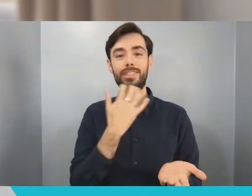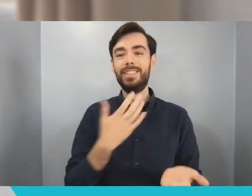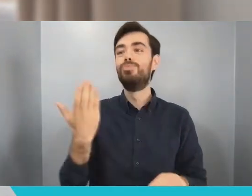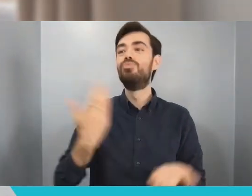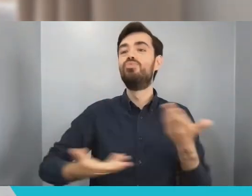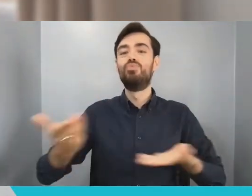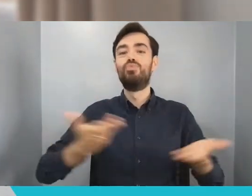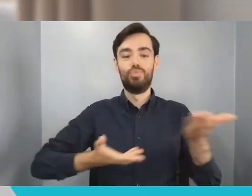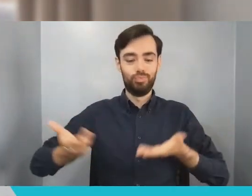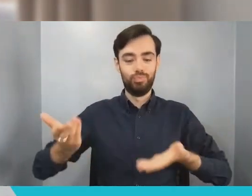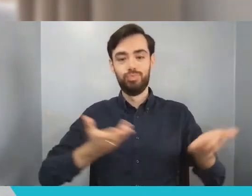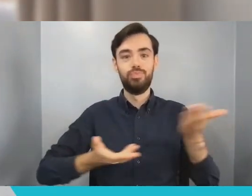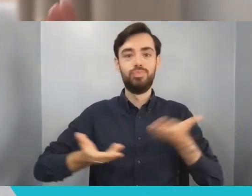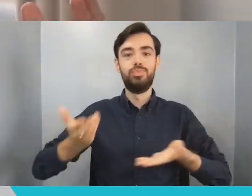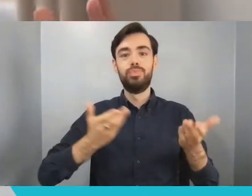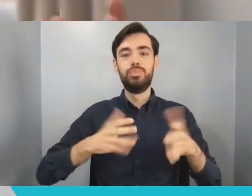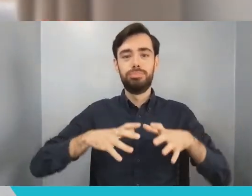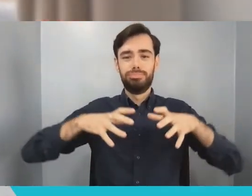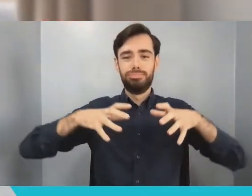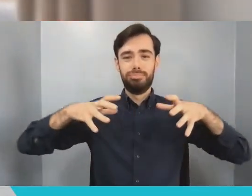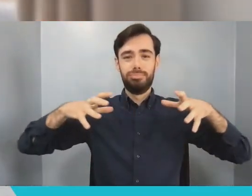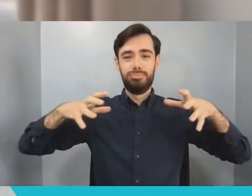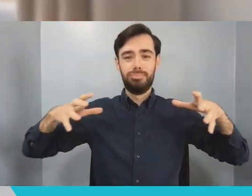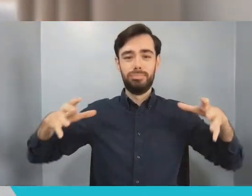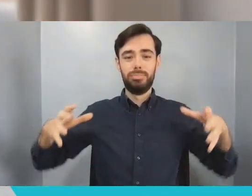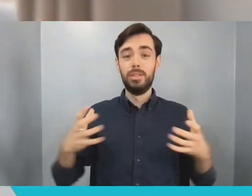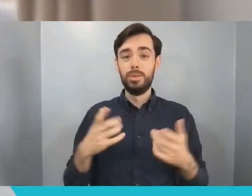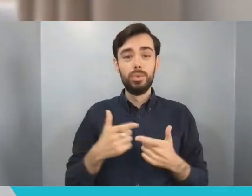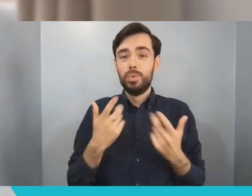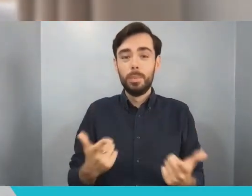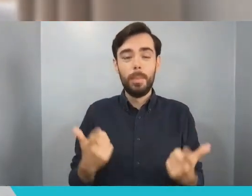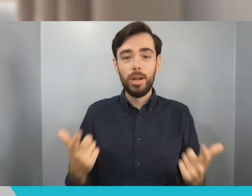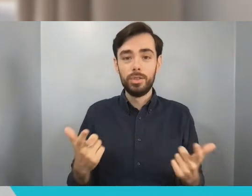really have time to capitalise on them. Whereas if you sit there with your card on red you